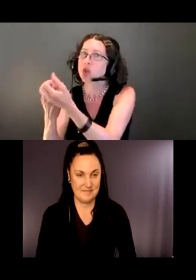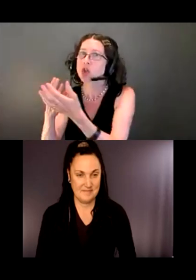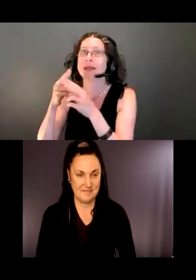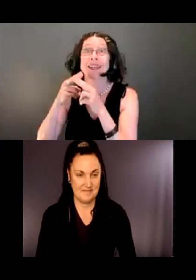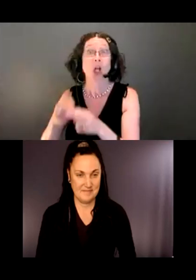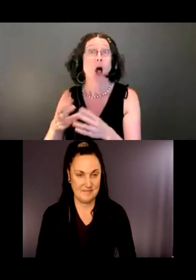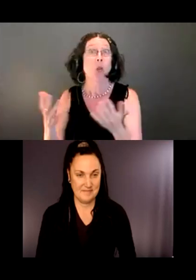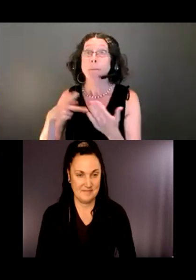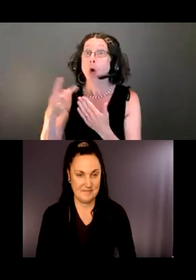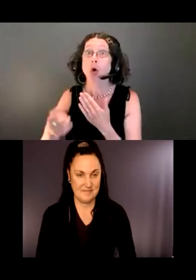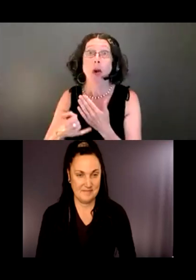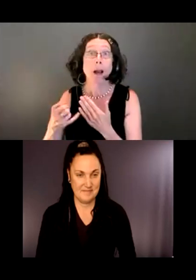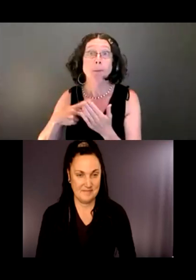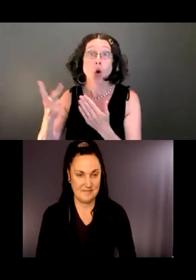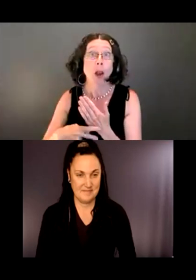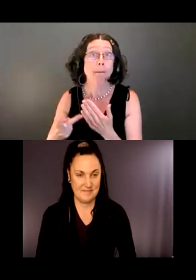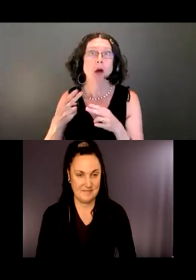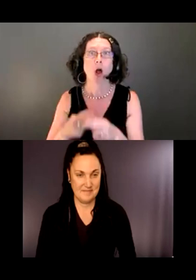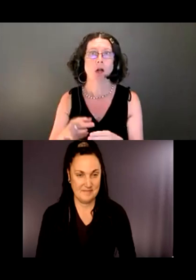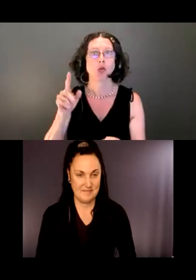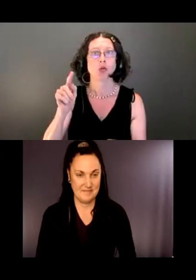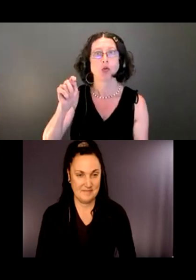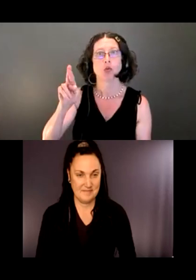This is one example, and there may be other things we can do.